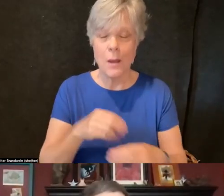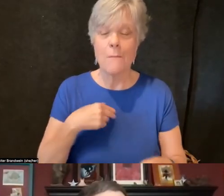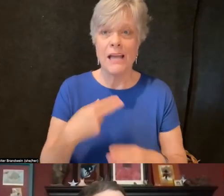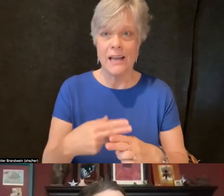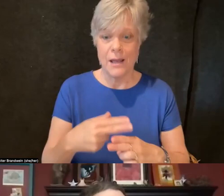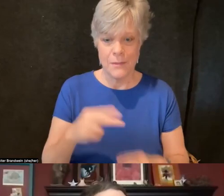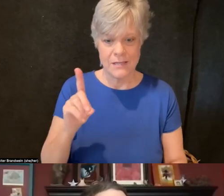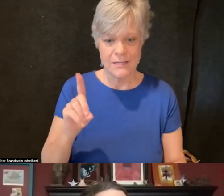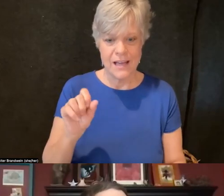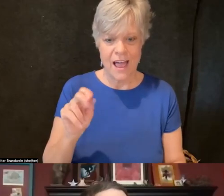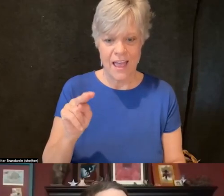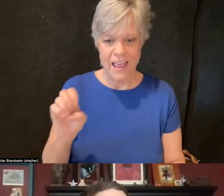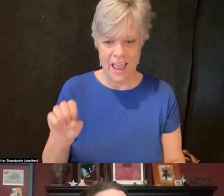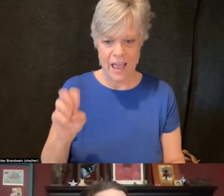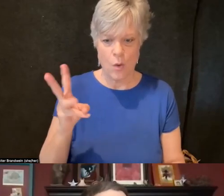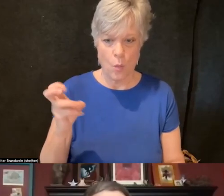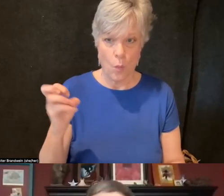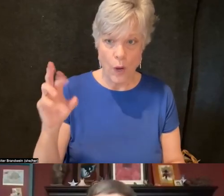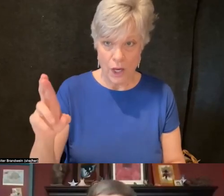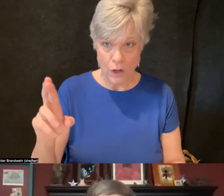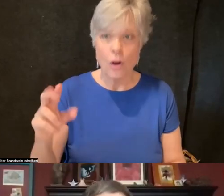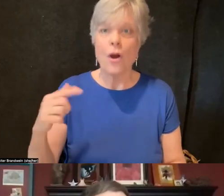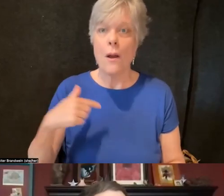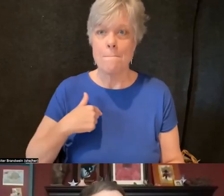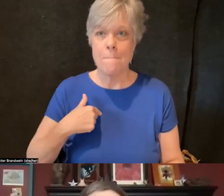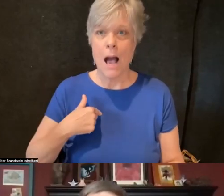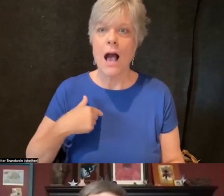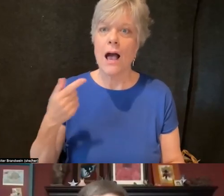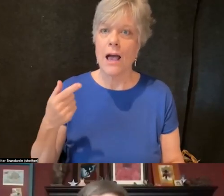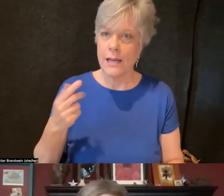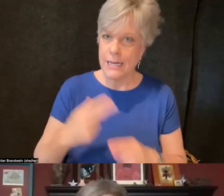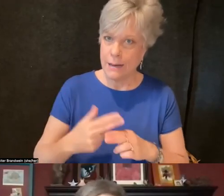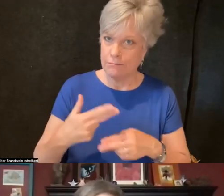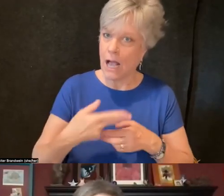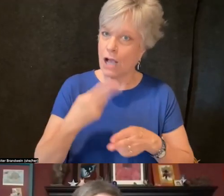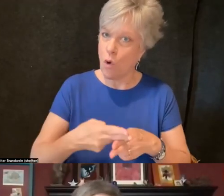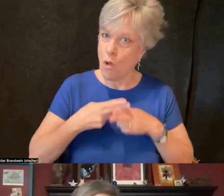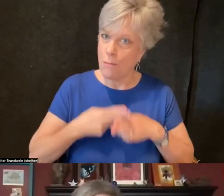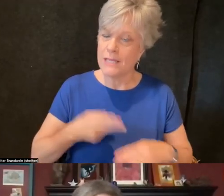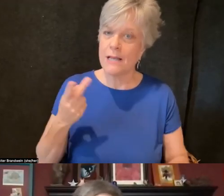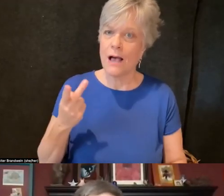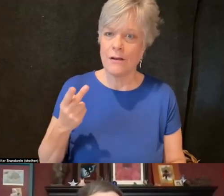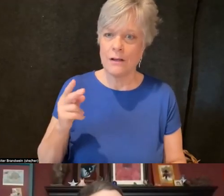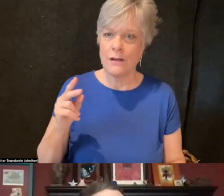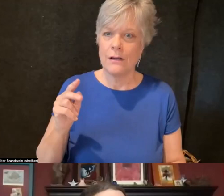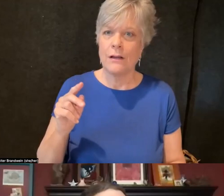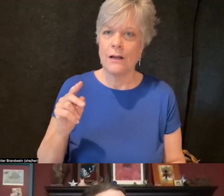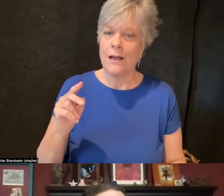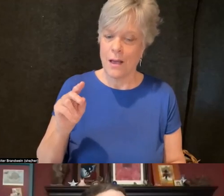My pronouns are she, her, hers, or they, them, theirs. My best pronoun, though, is really Diane.